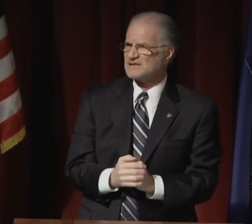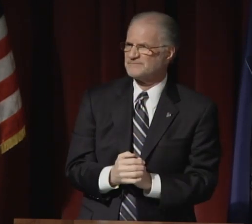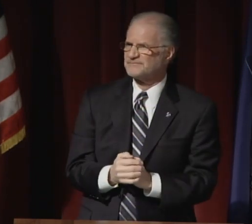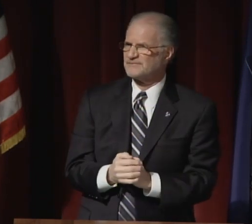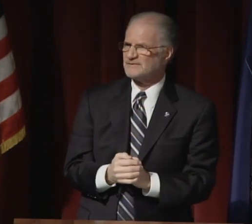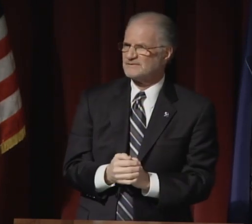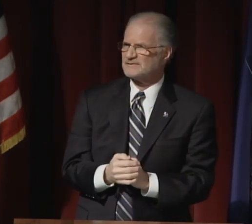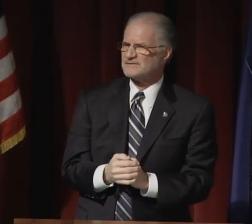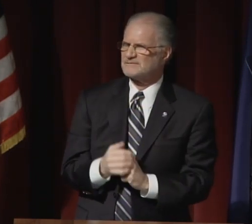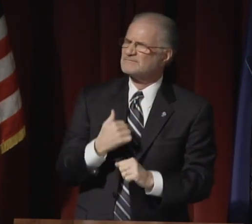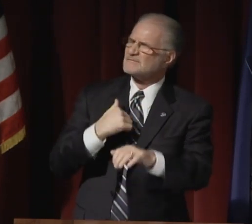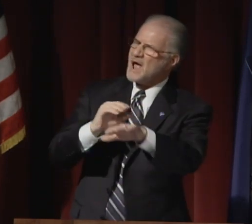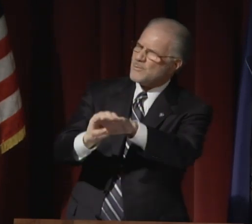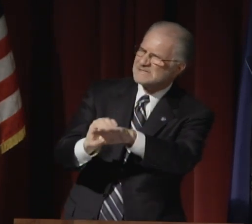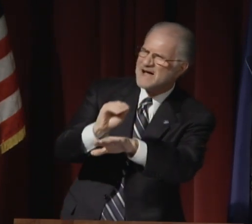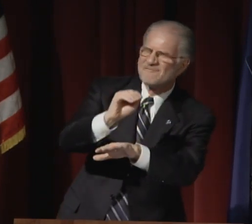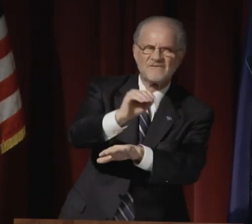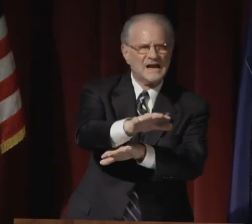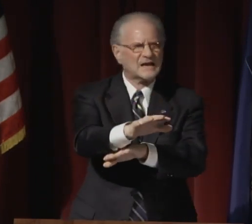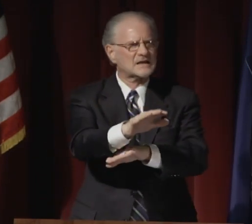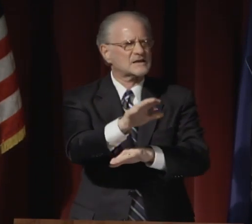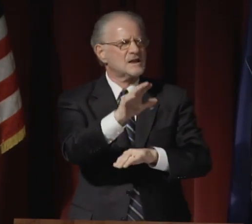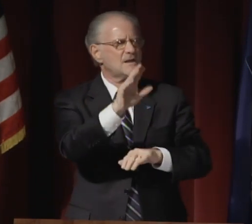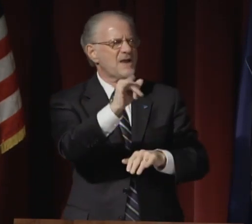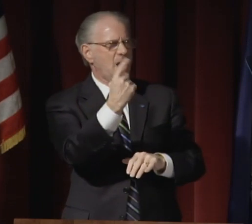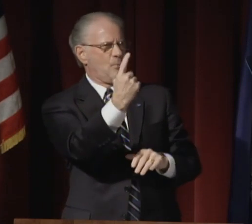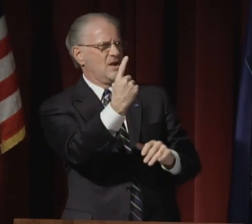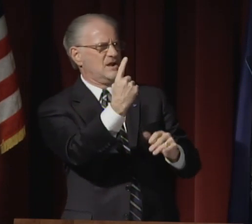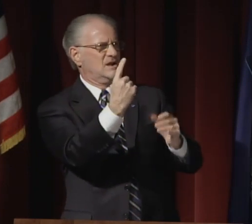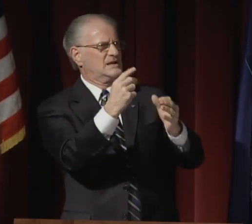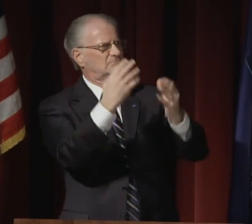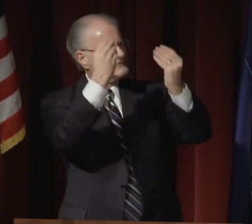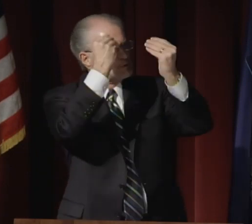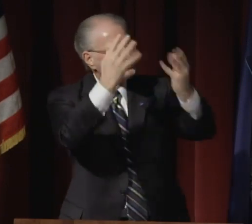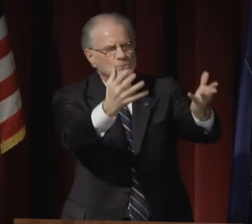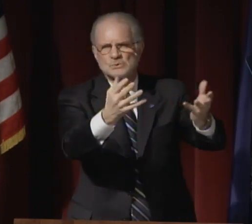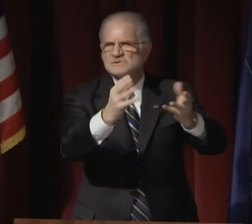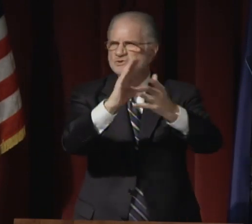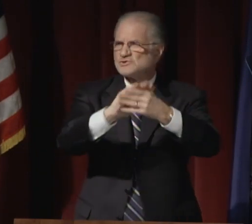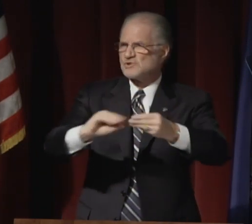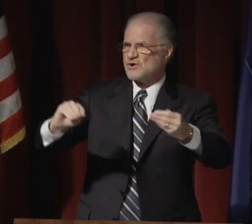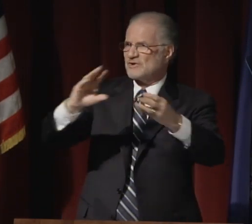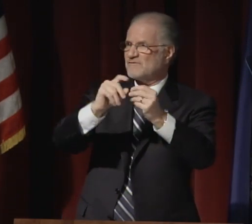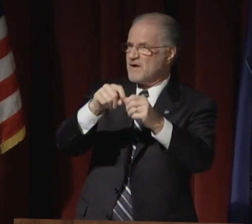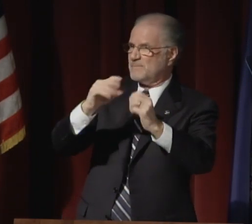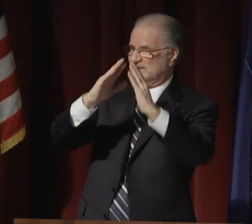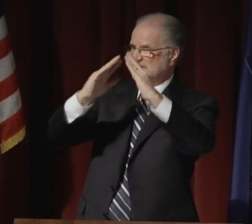And we all hope peace will result.